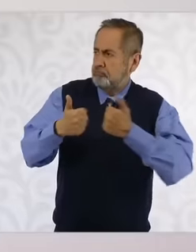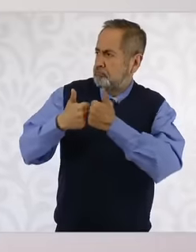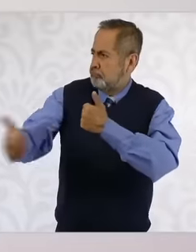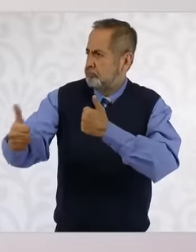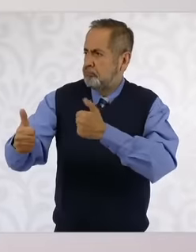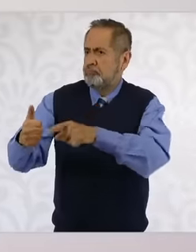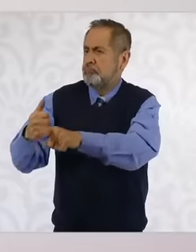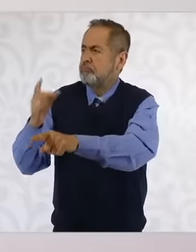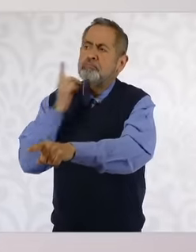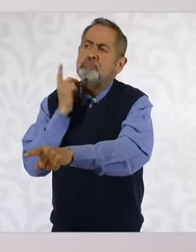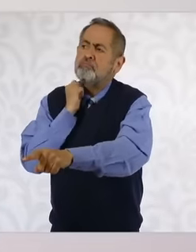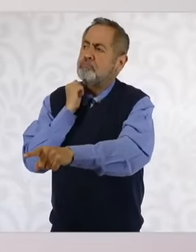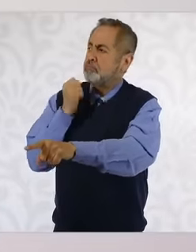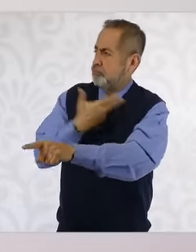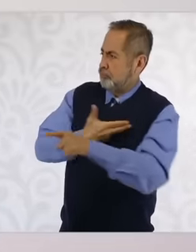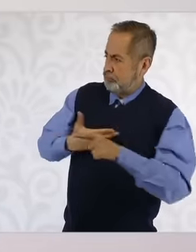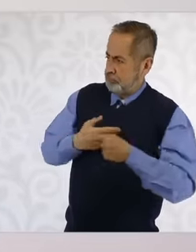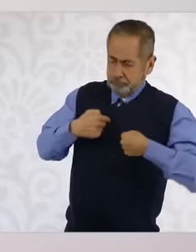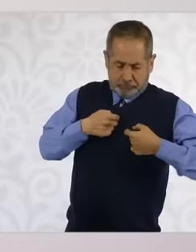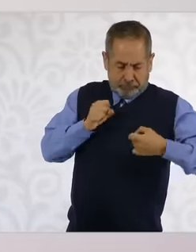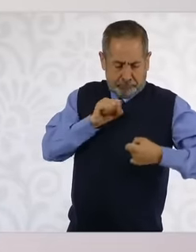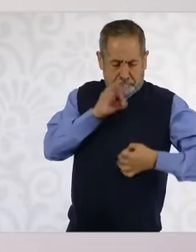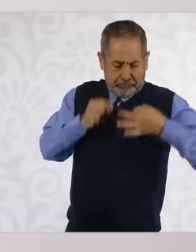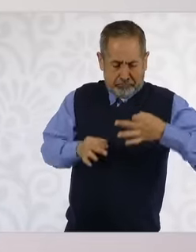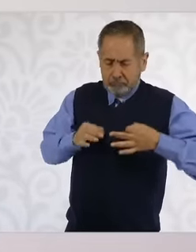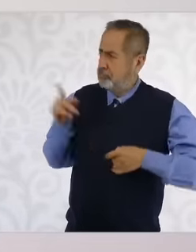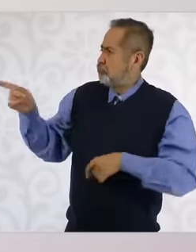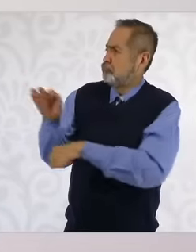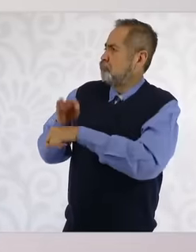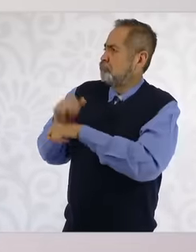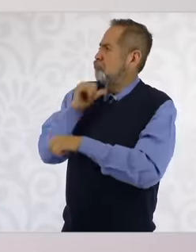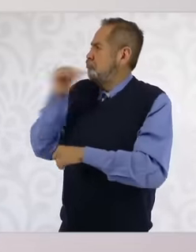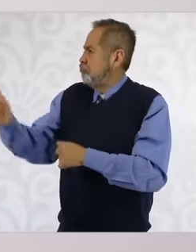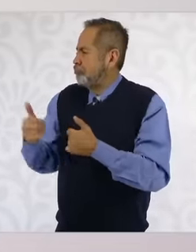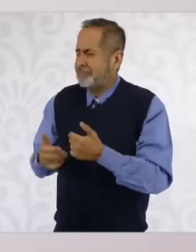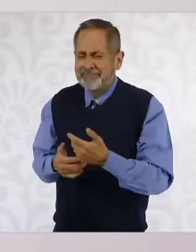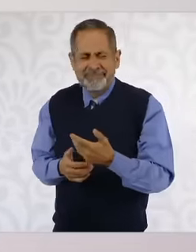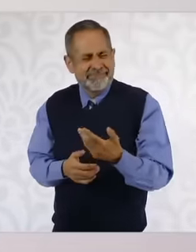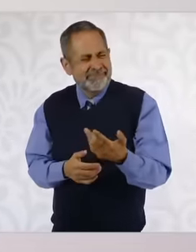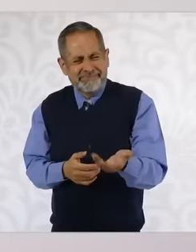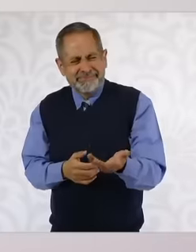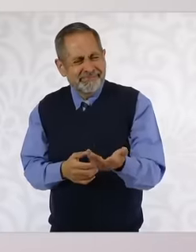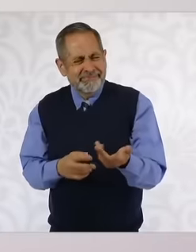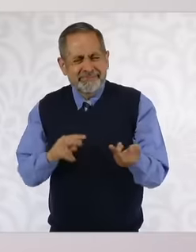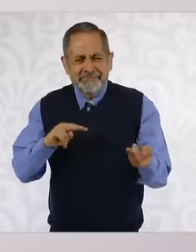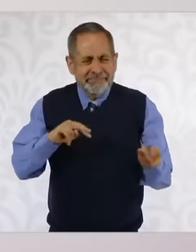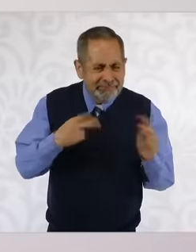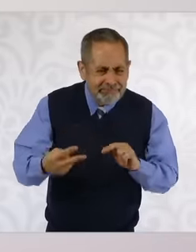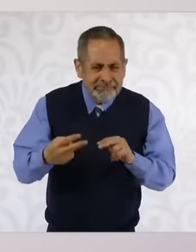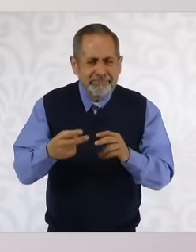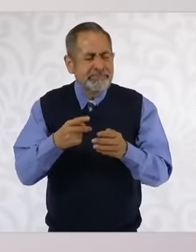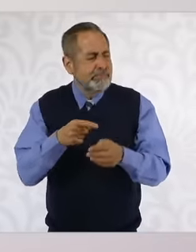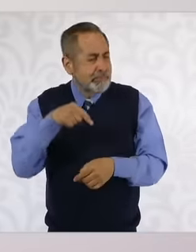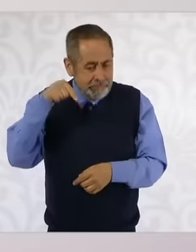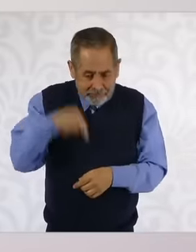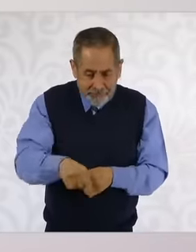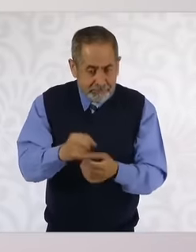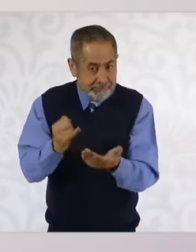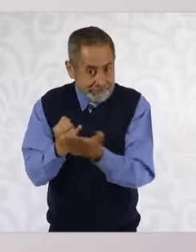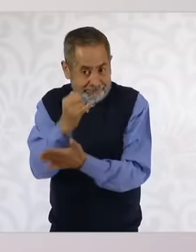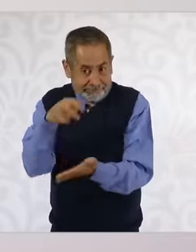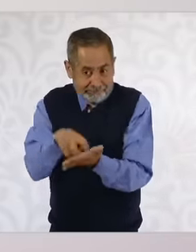way around, this decision is more republican is